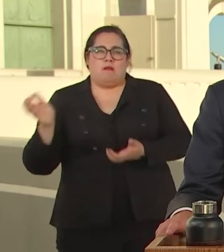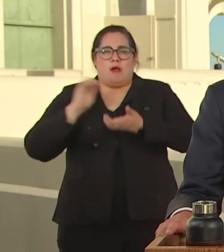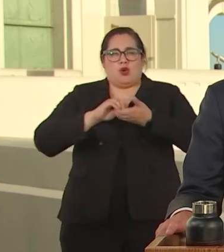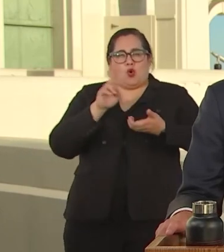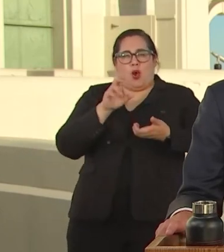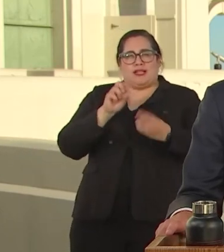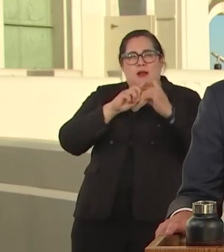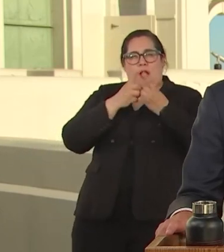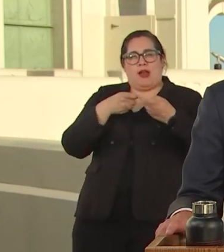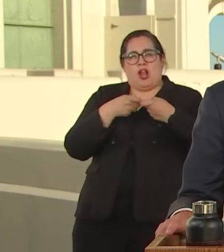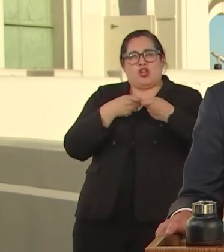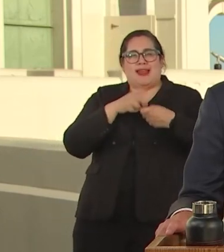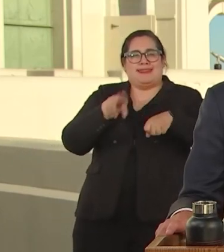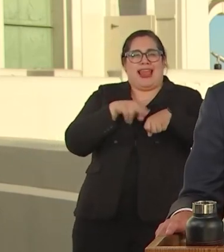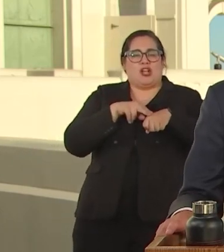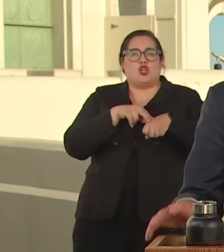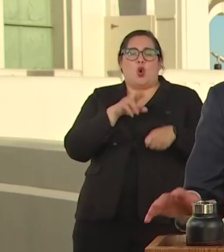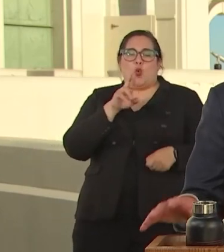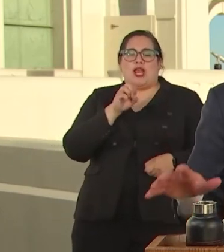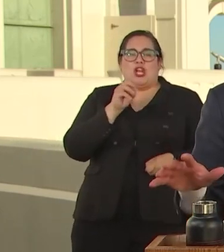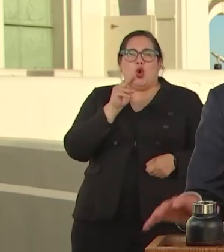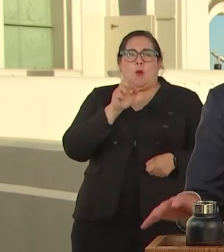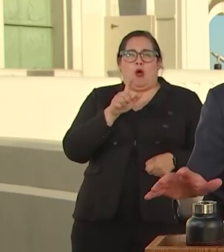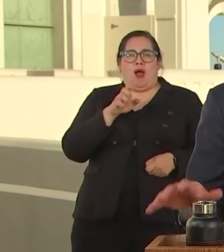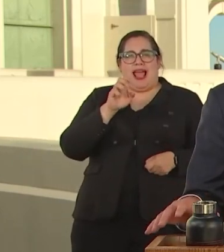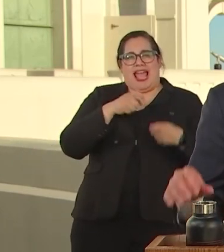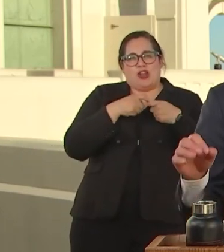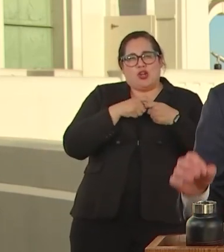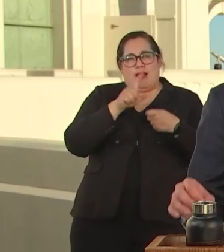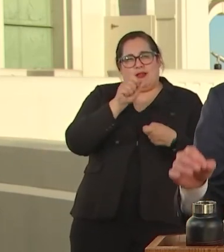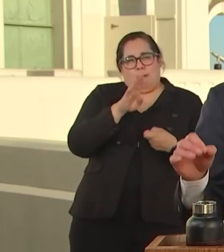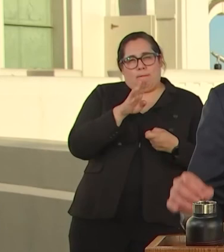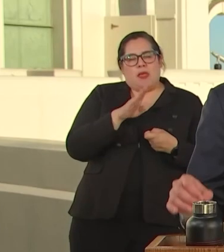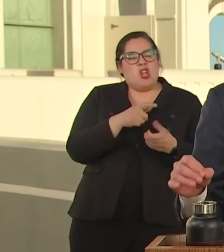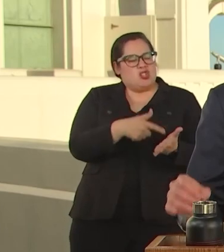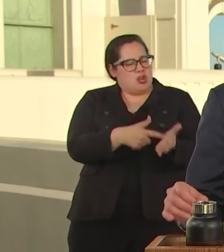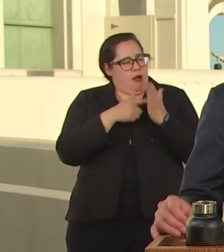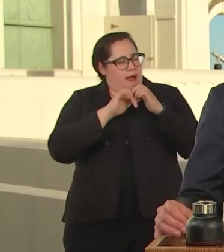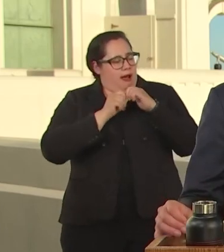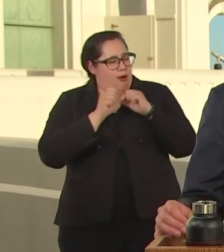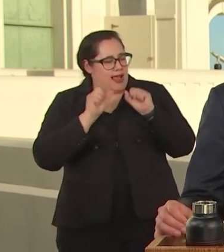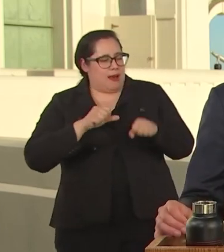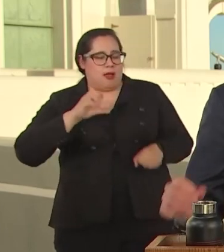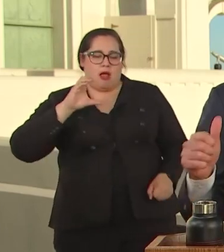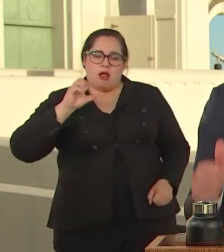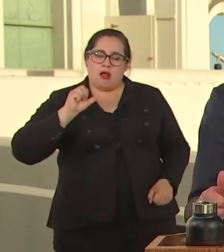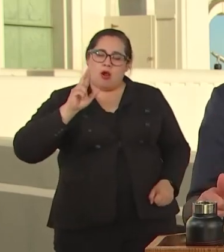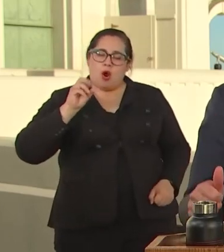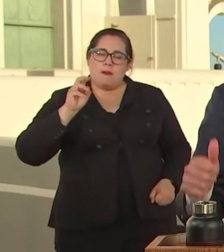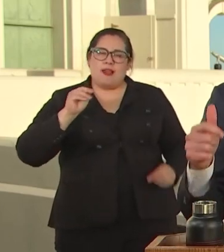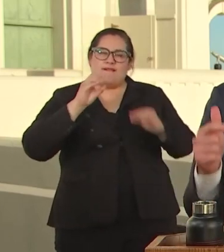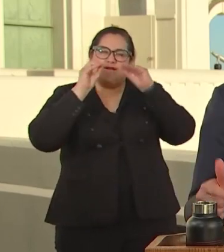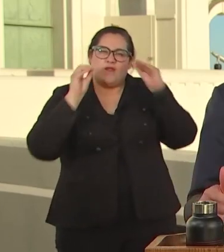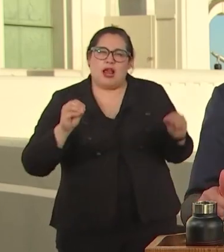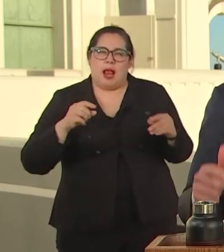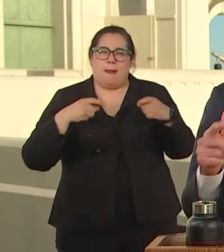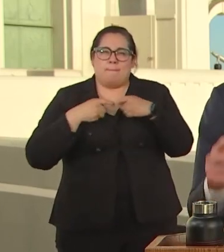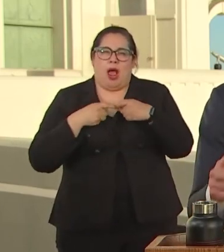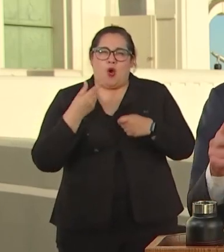SHOWS US HOW TO CREATE A CARBON FREE POWER GRID THAT IS RELIABLE AND ACHIEVEMENT.